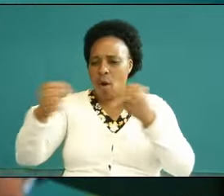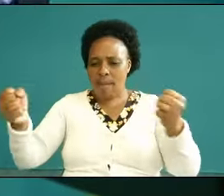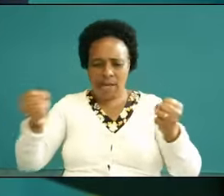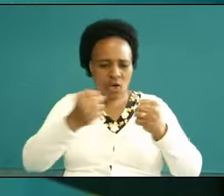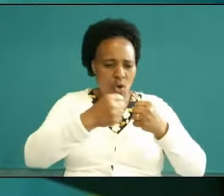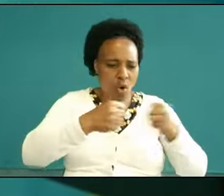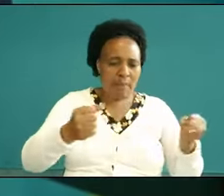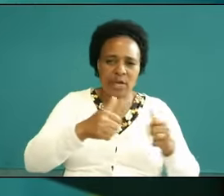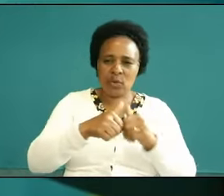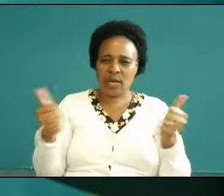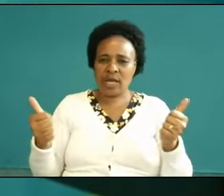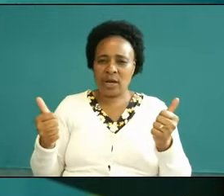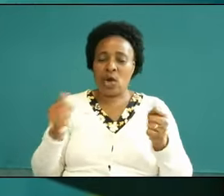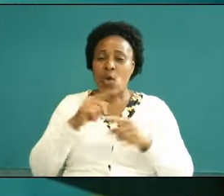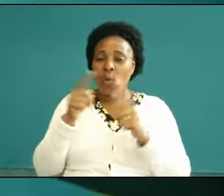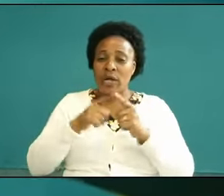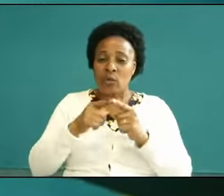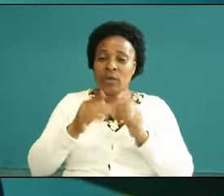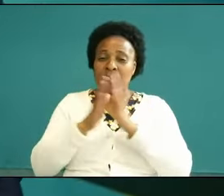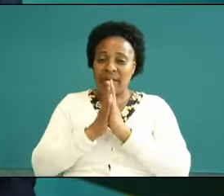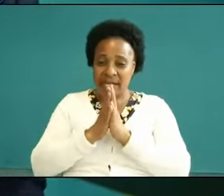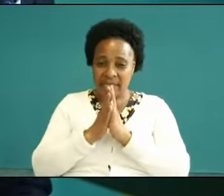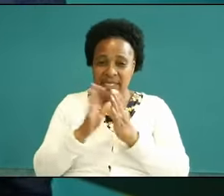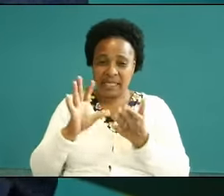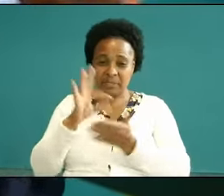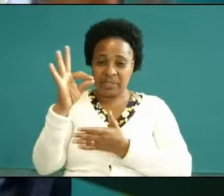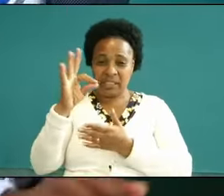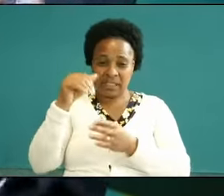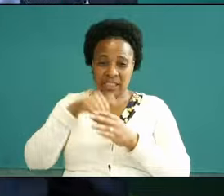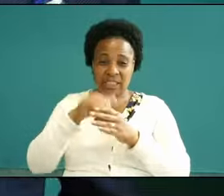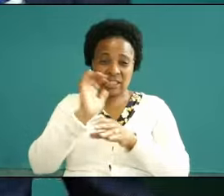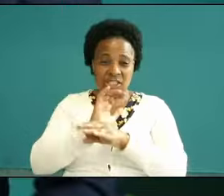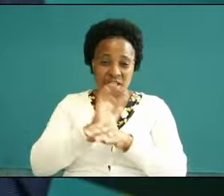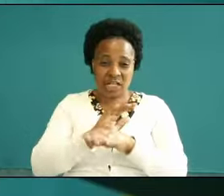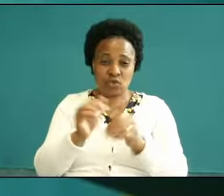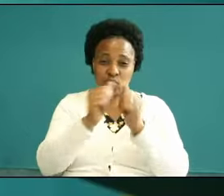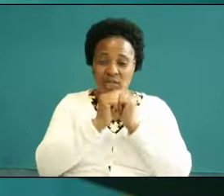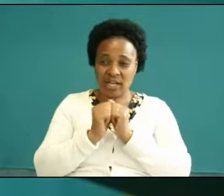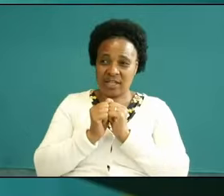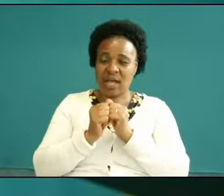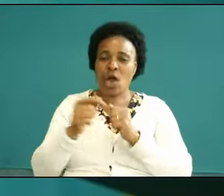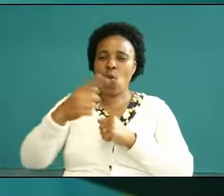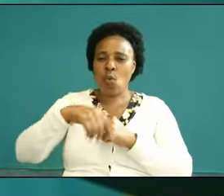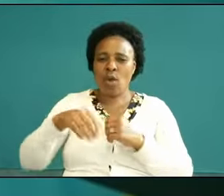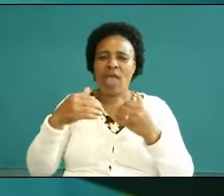pray in the spirit as a church Miracles will be R in the church let me speak to we are a giant in